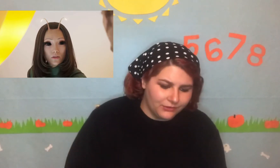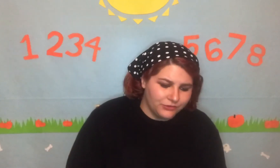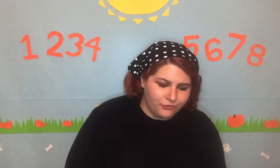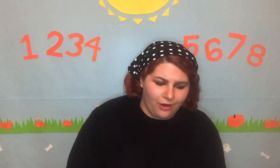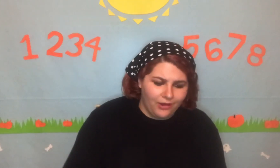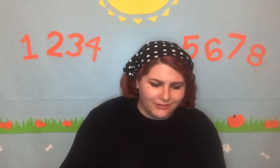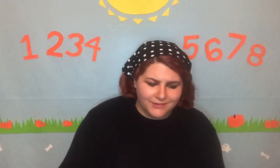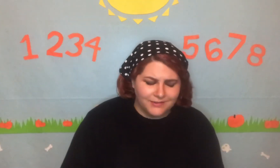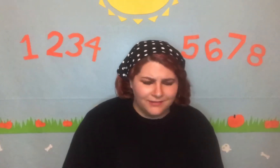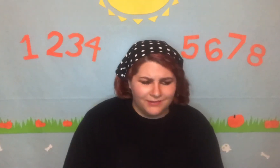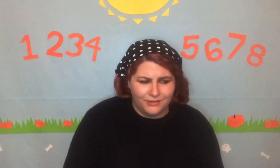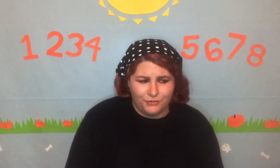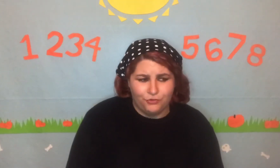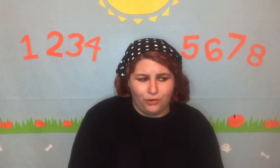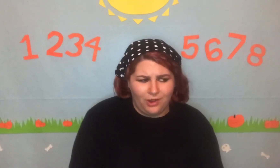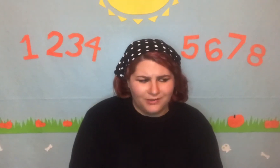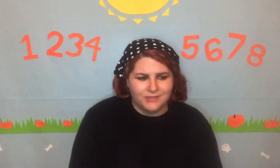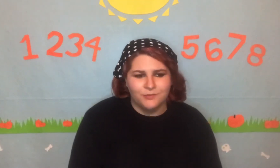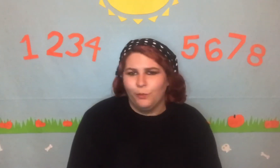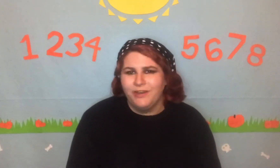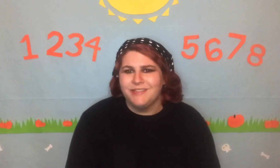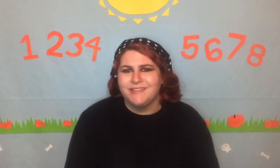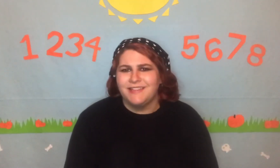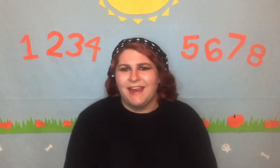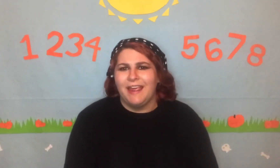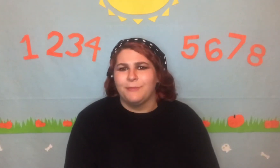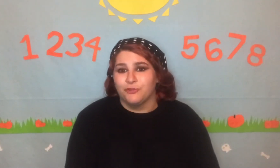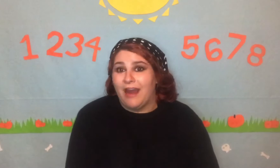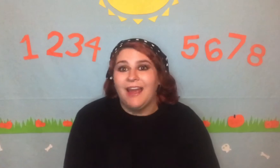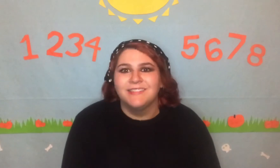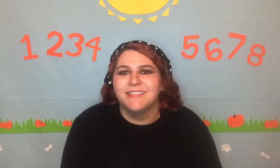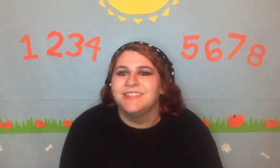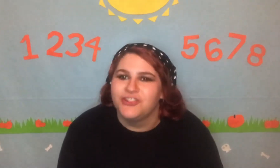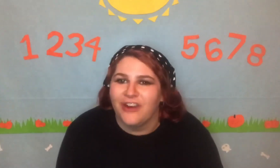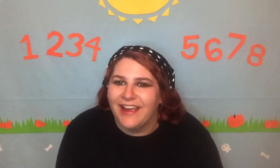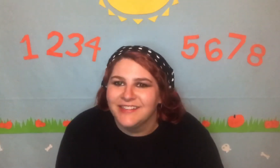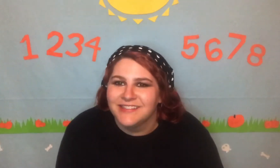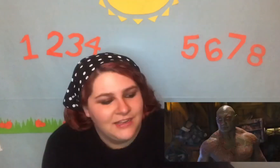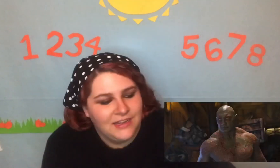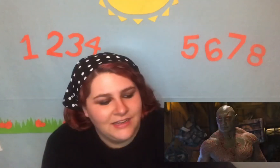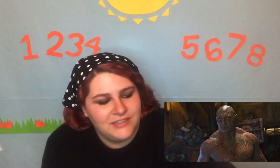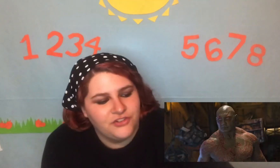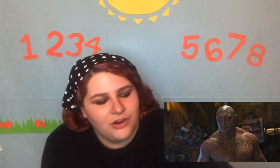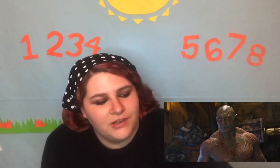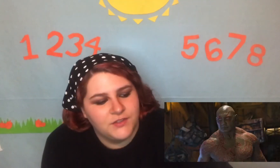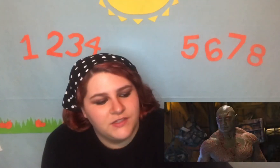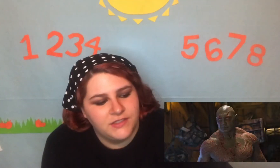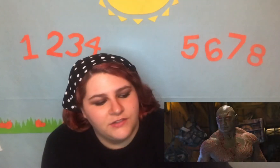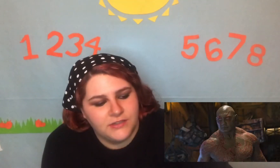Drock's... drocks... what's his name? Drax? Is it Drax? I said Drock's because he looks like a